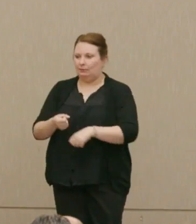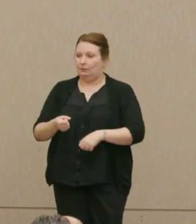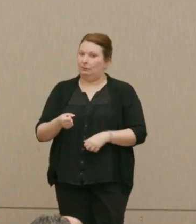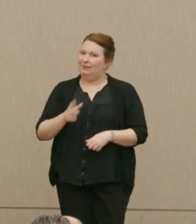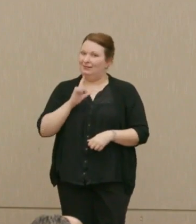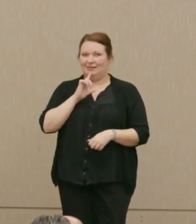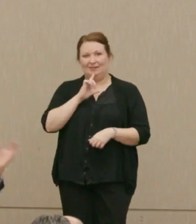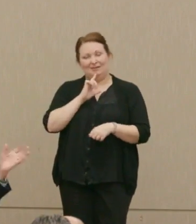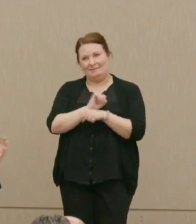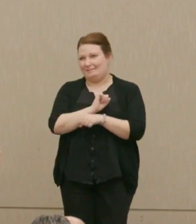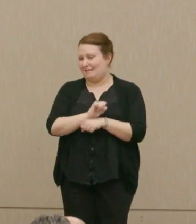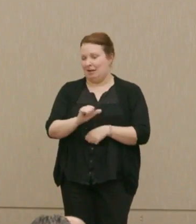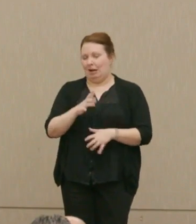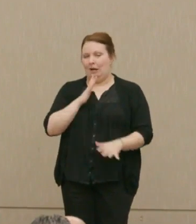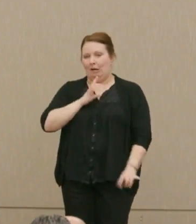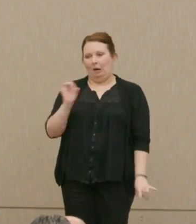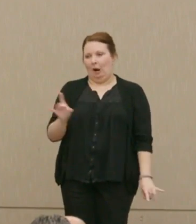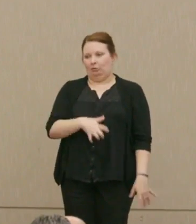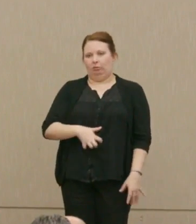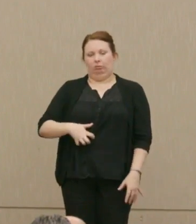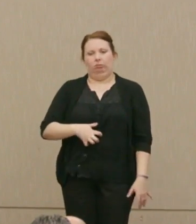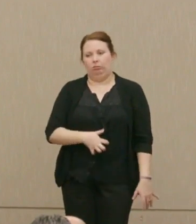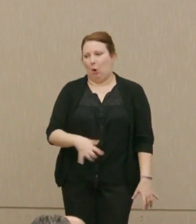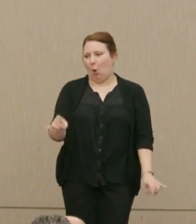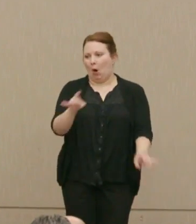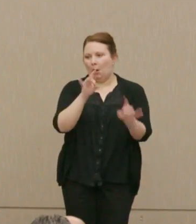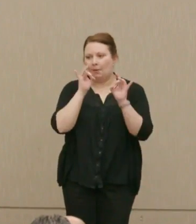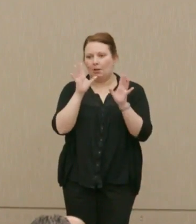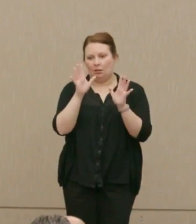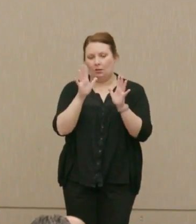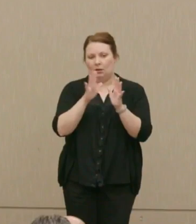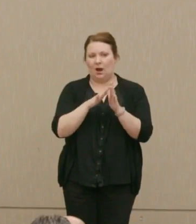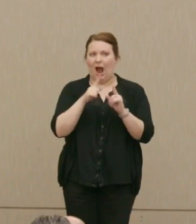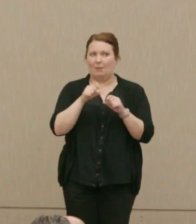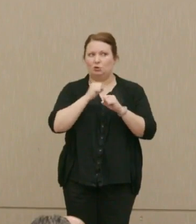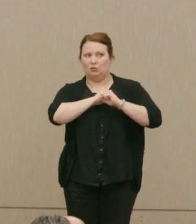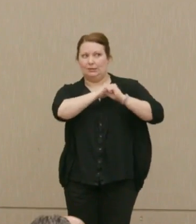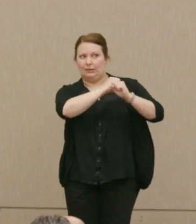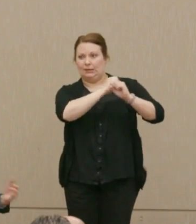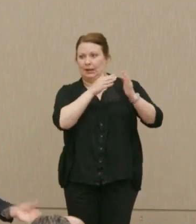unconscionable. Horrible. How much resistance did he get to that? Almost none.